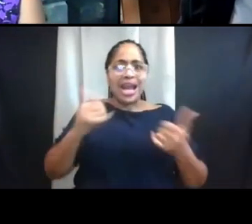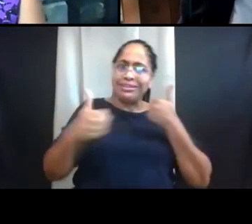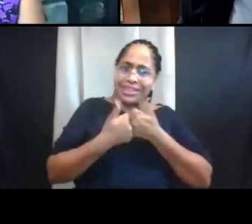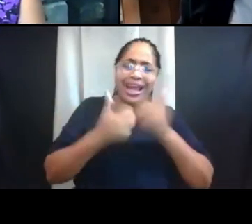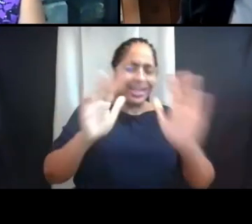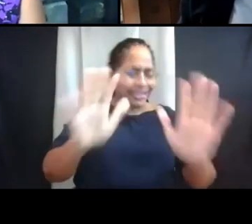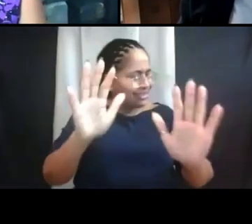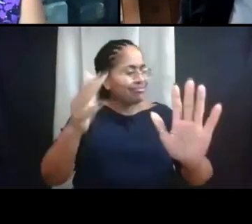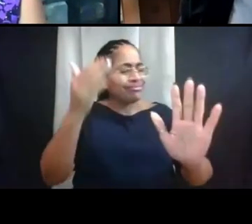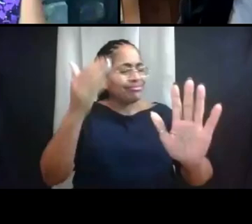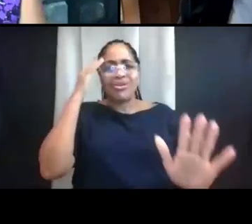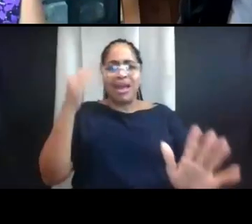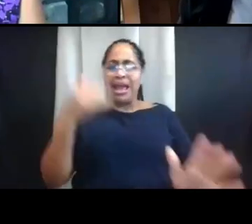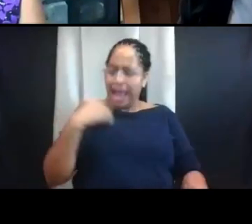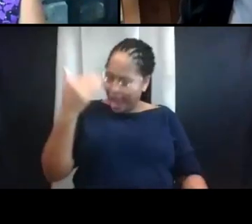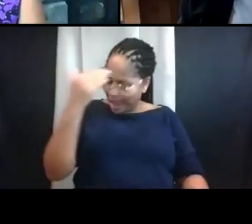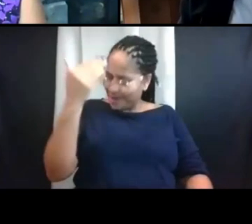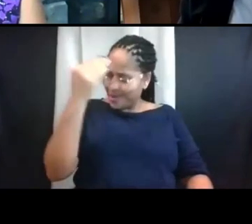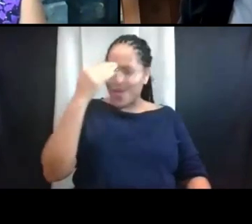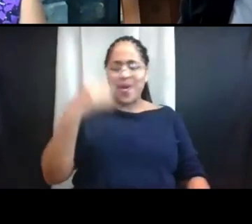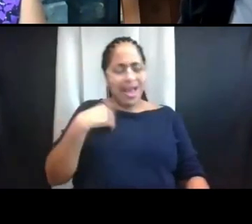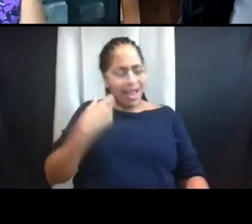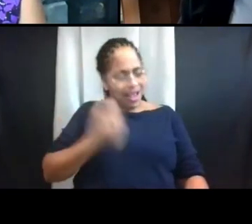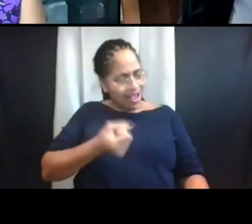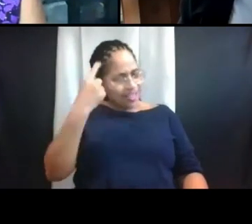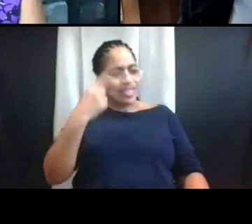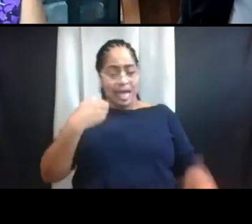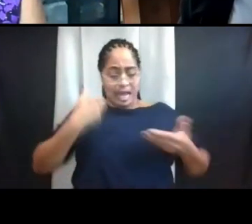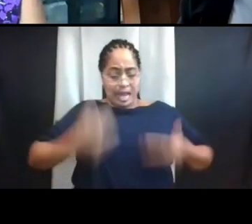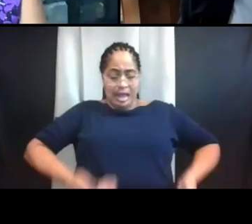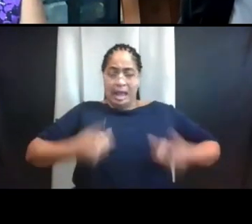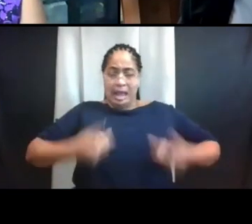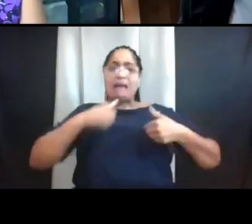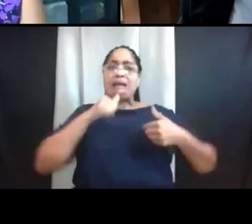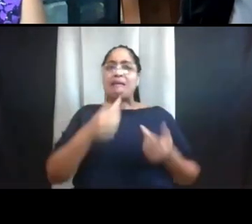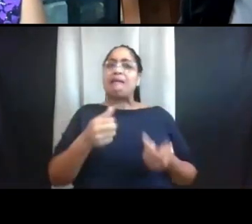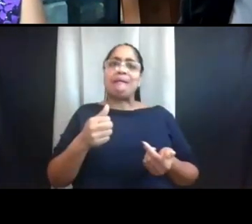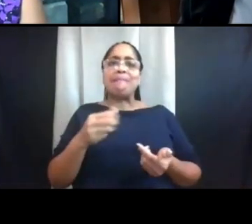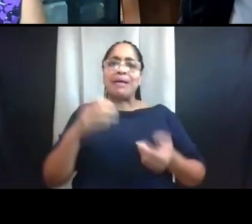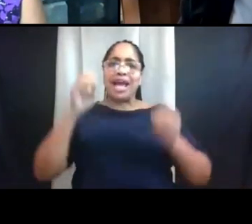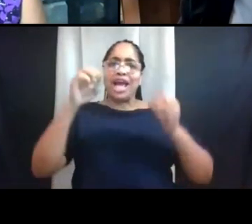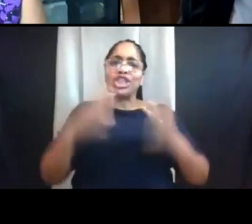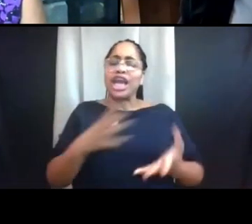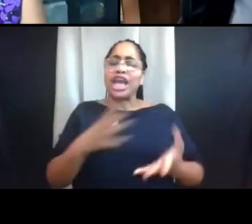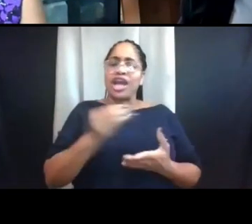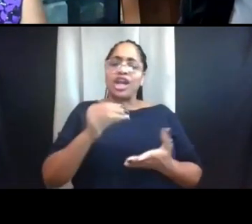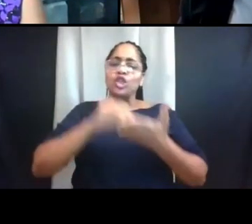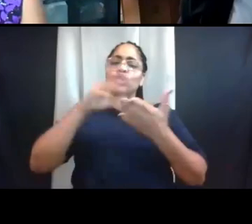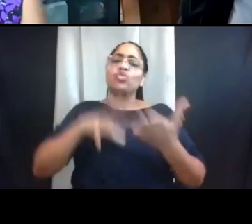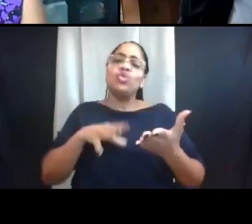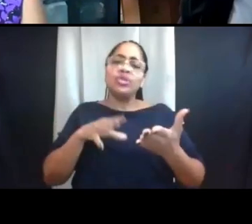It's not lost on me as an educator and a student affairs professional how problematic this paradox is.